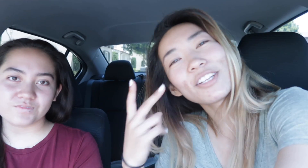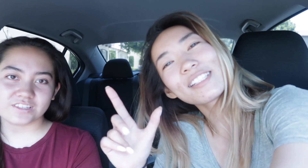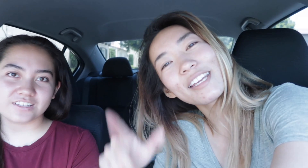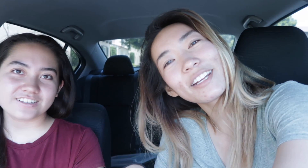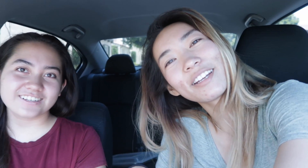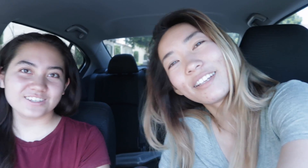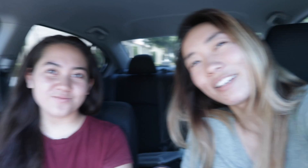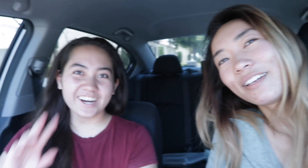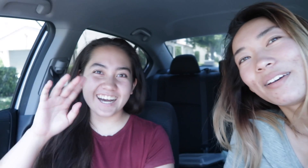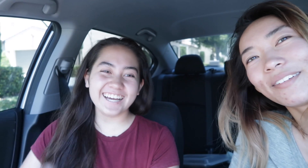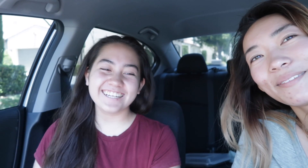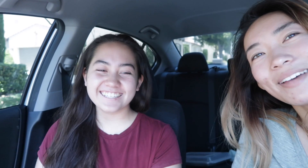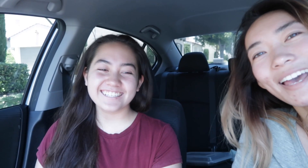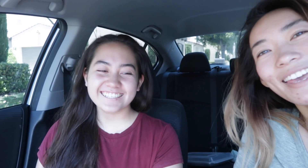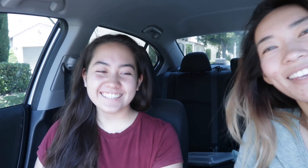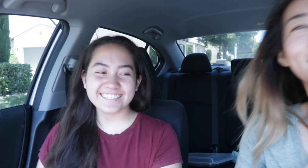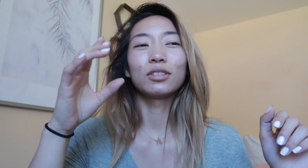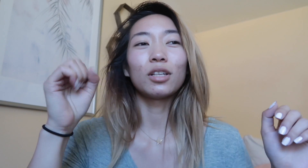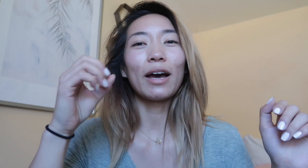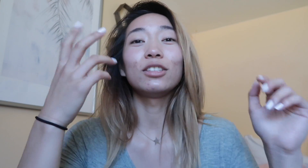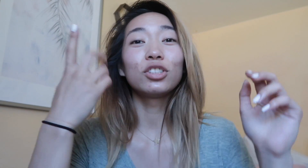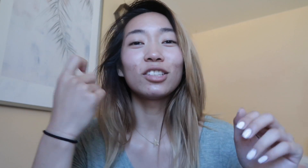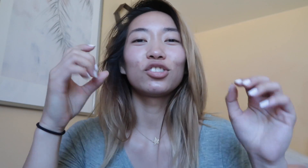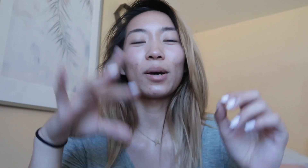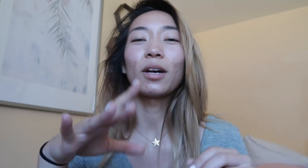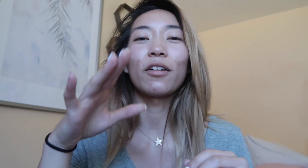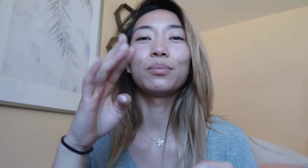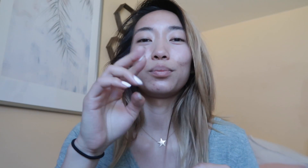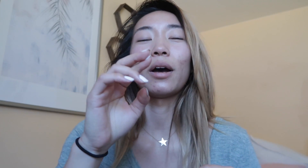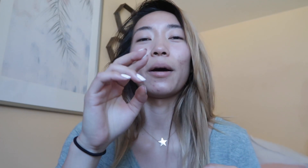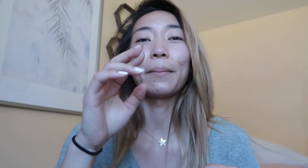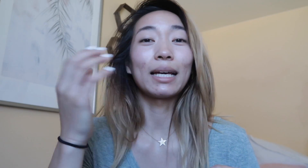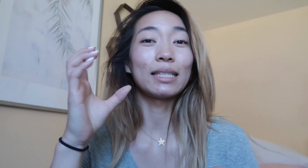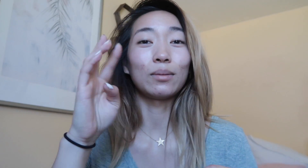I'll see you guys later bye byyee So I just dropped off my cousin